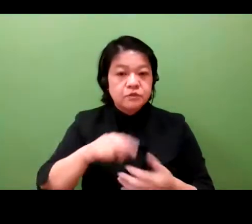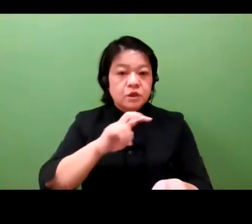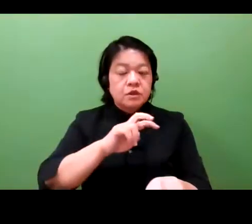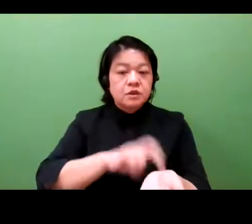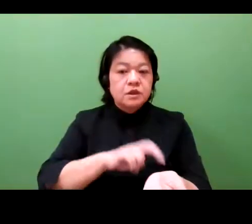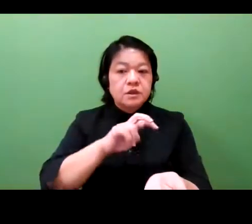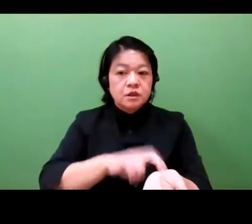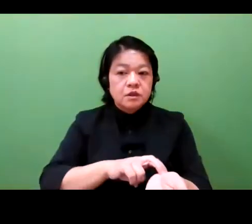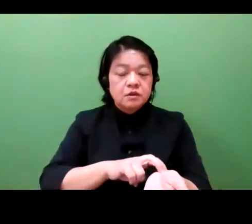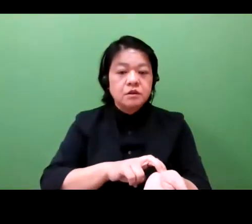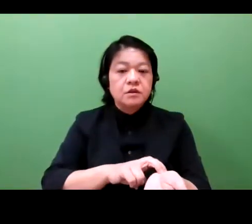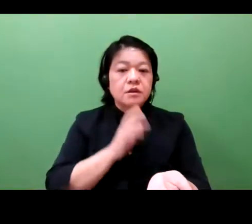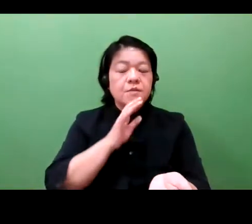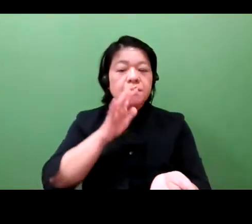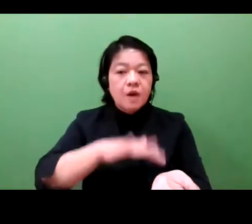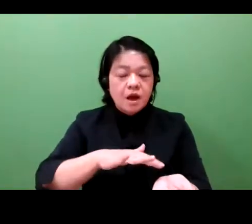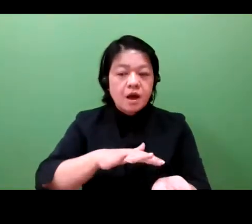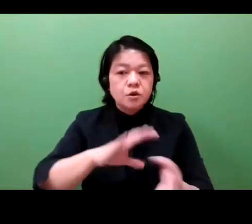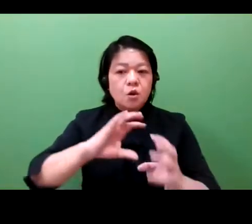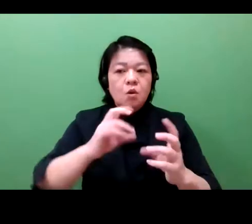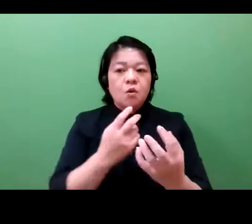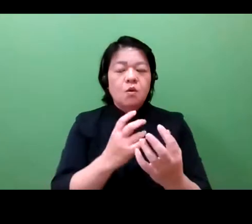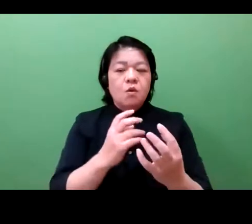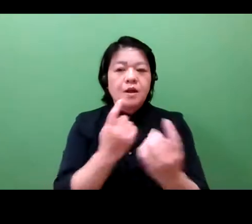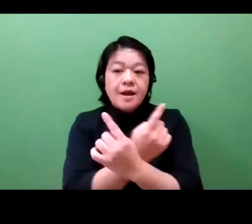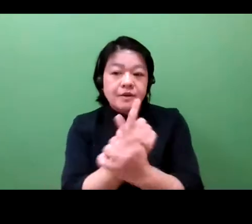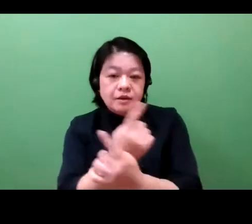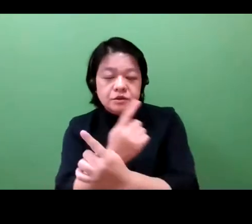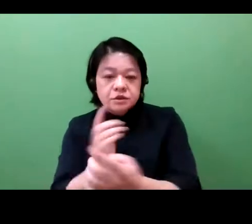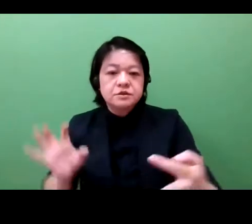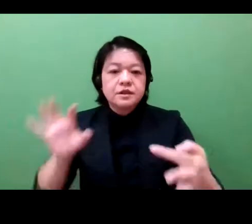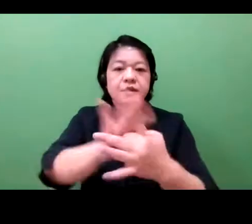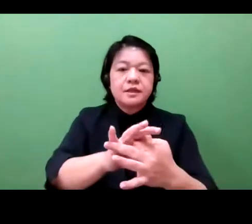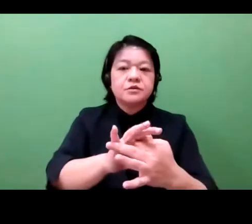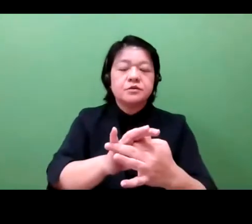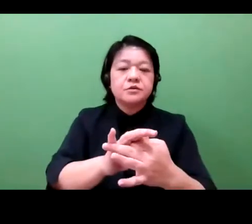The inventions should be connected to health industry.